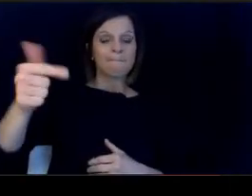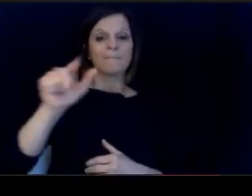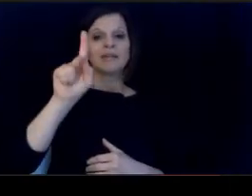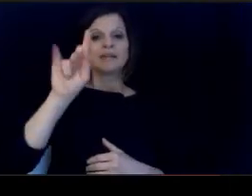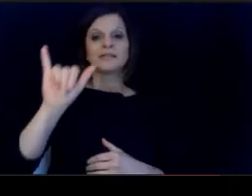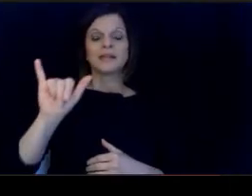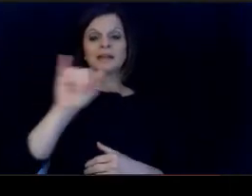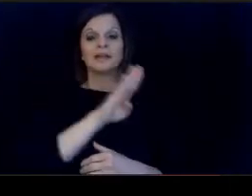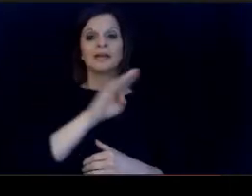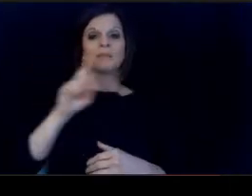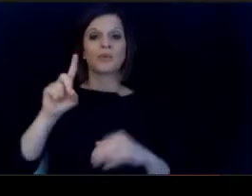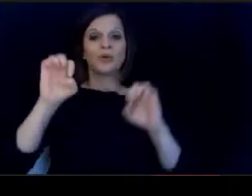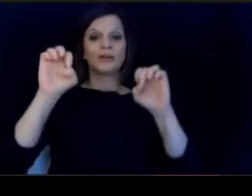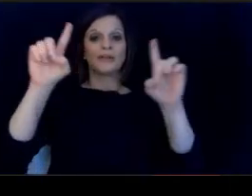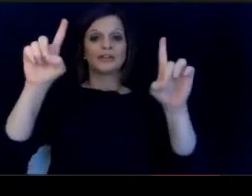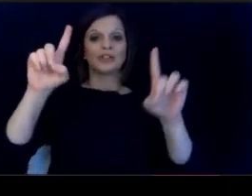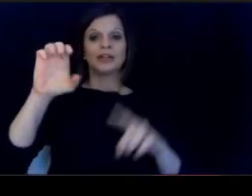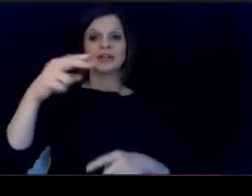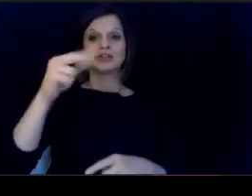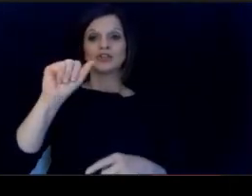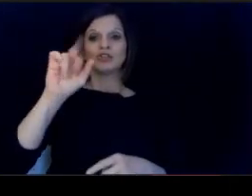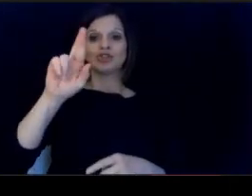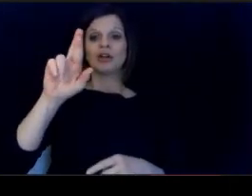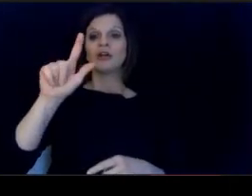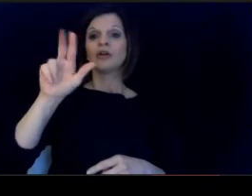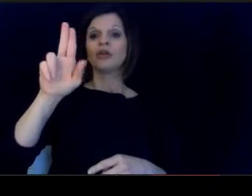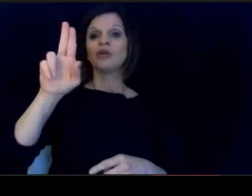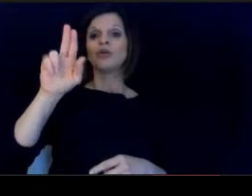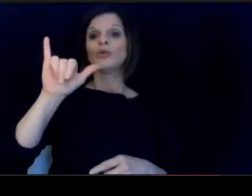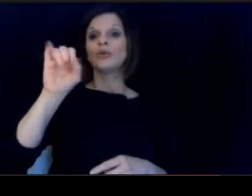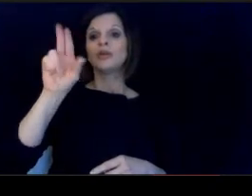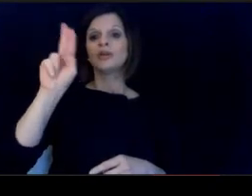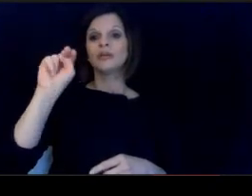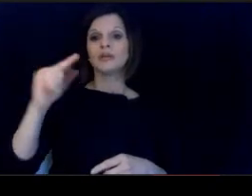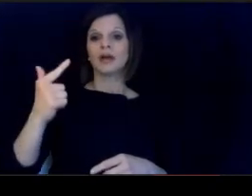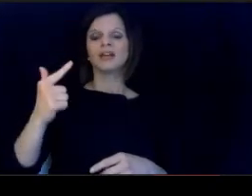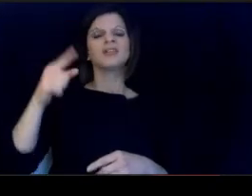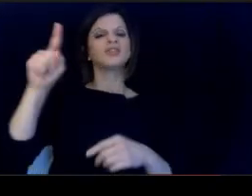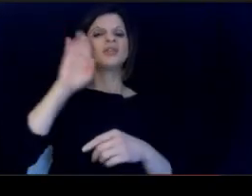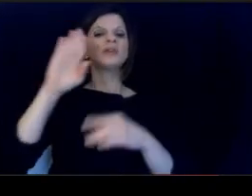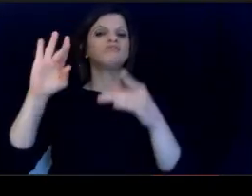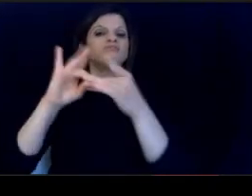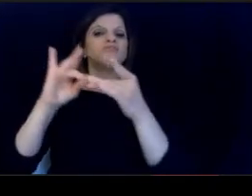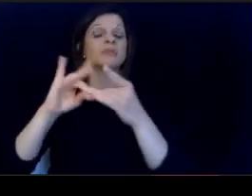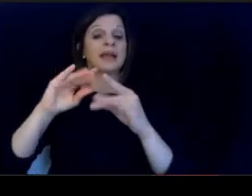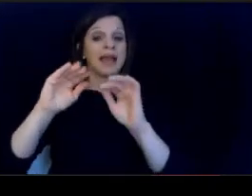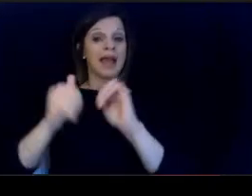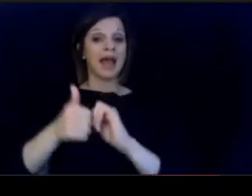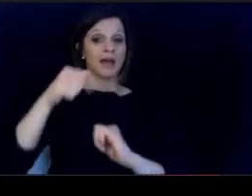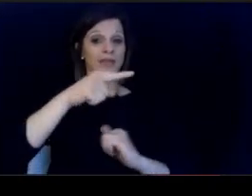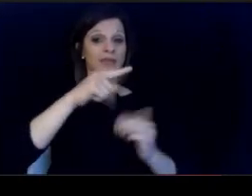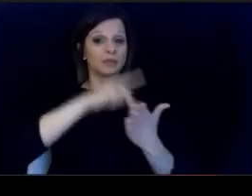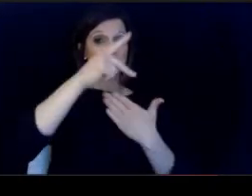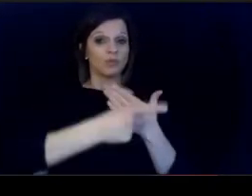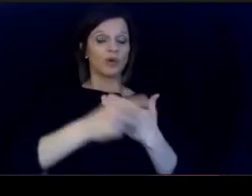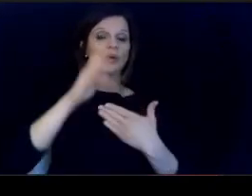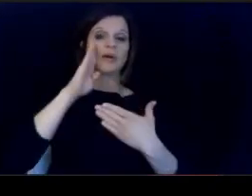Board of Education Chair, you Lou Young. who will talk more about how this initiative?